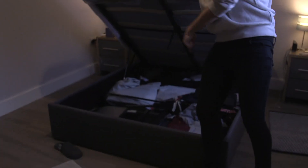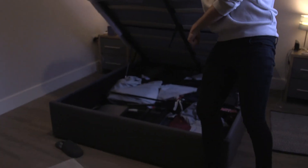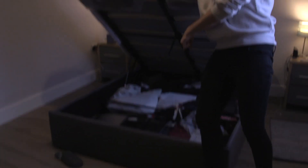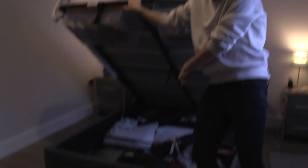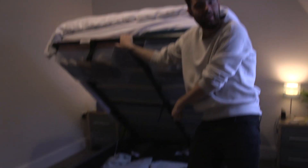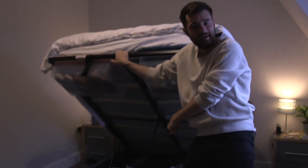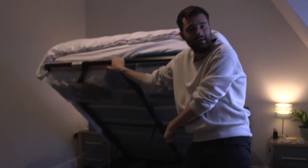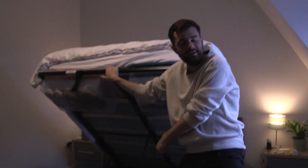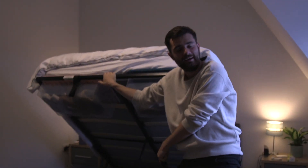Yeah...